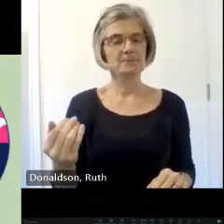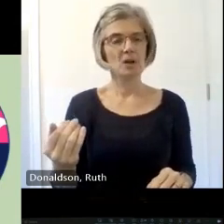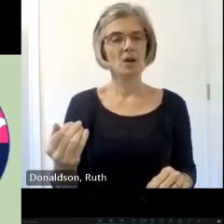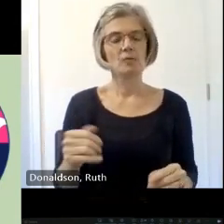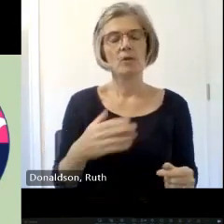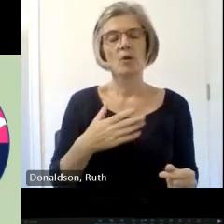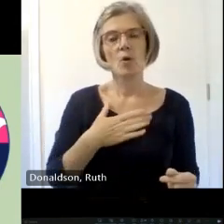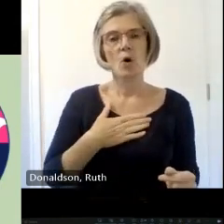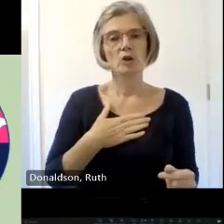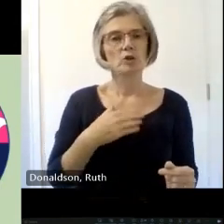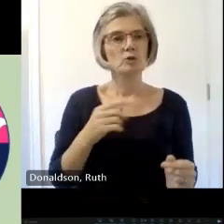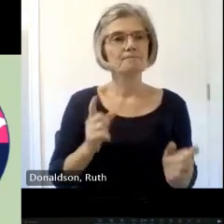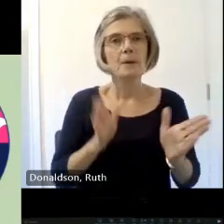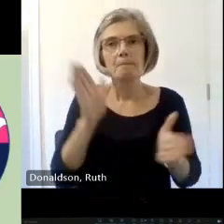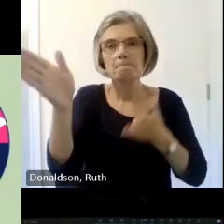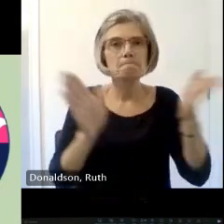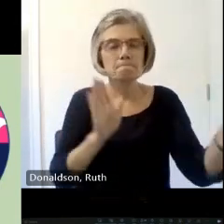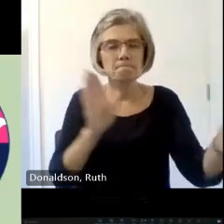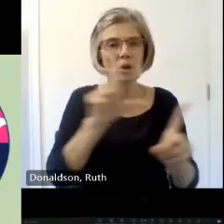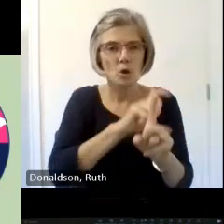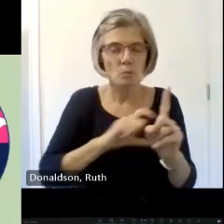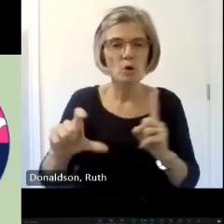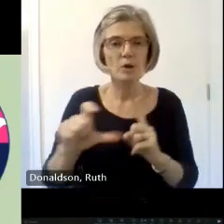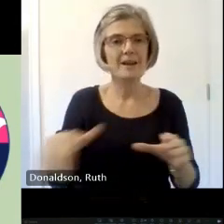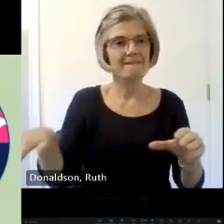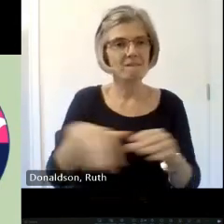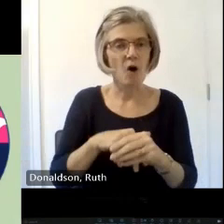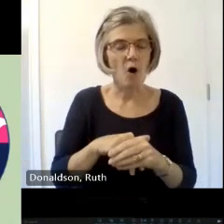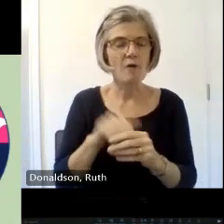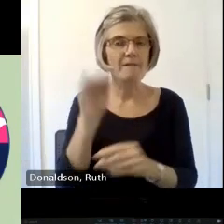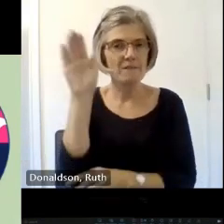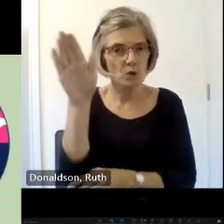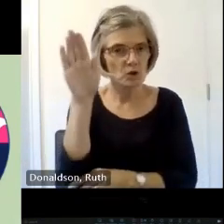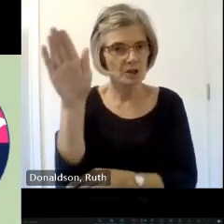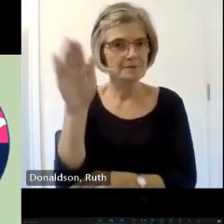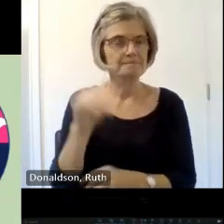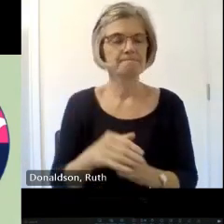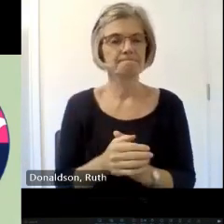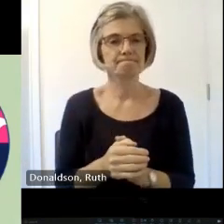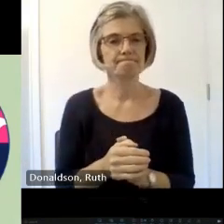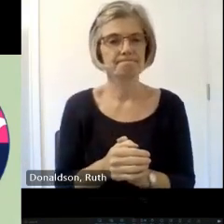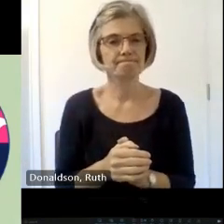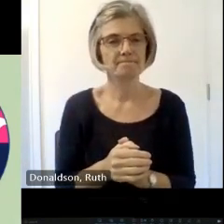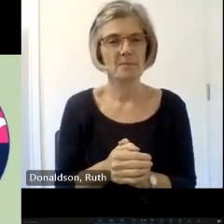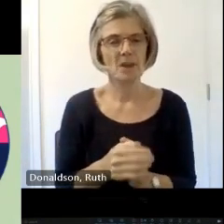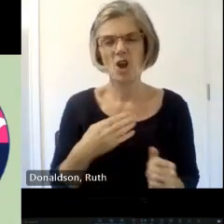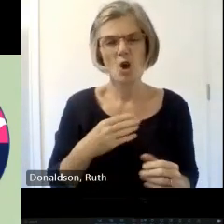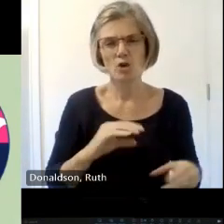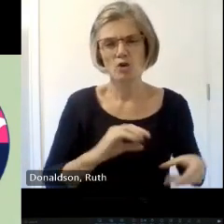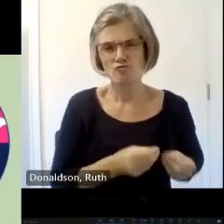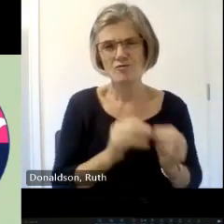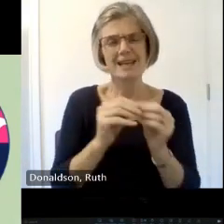involve the community in her future now we're not uh recreating Heritage not bringing back Heritage